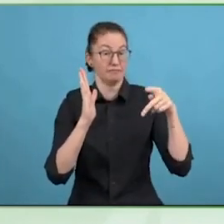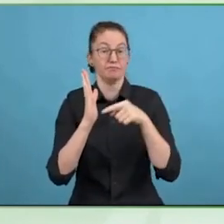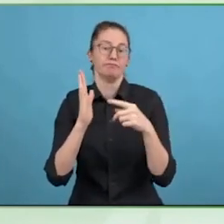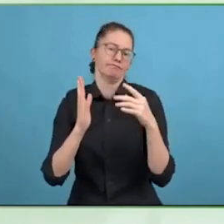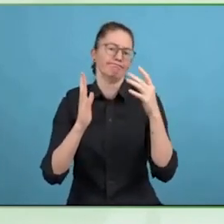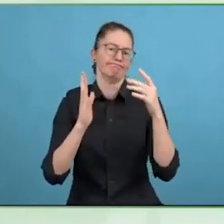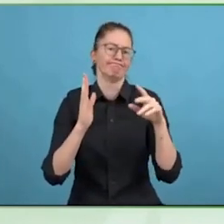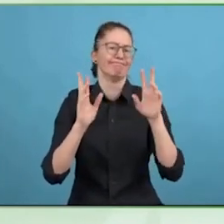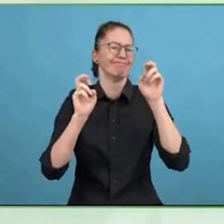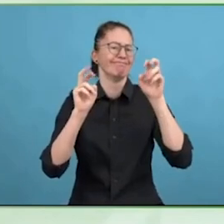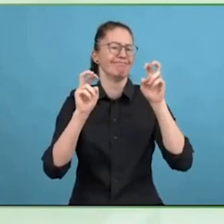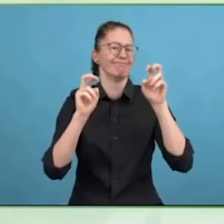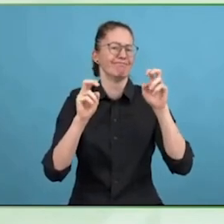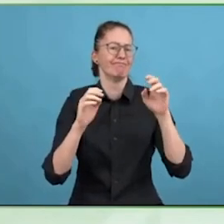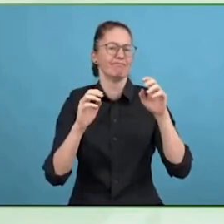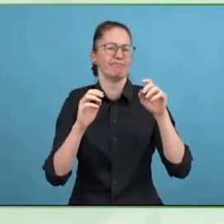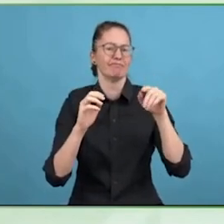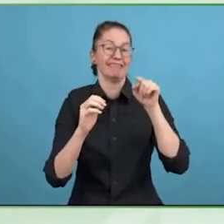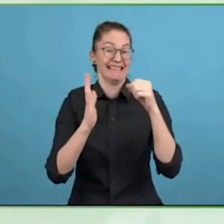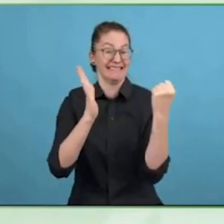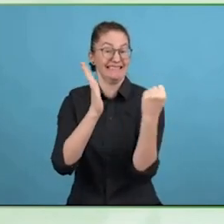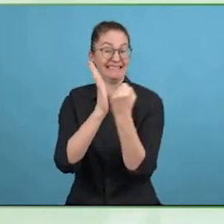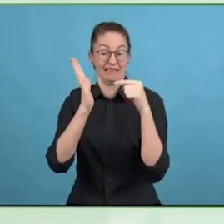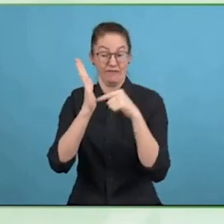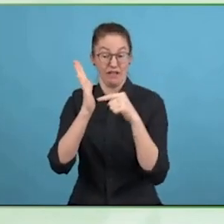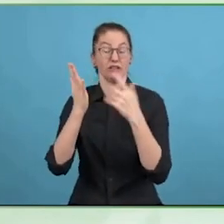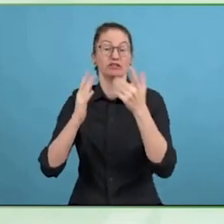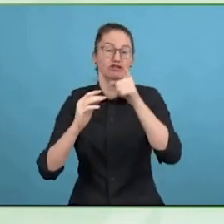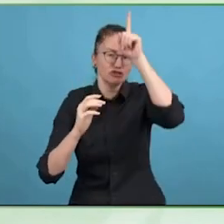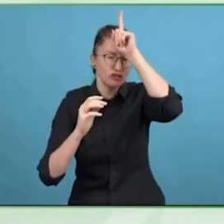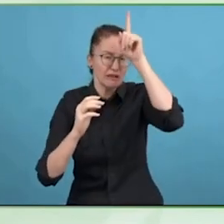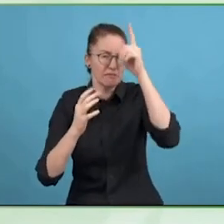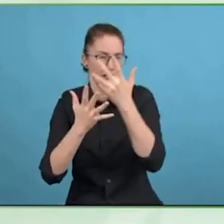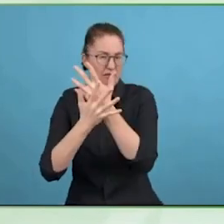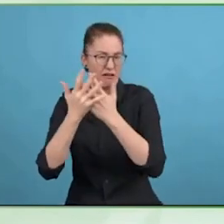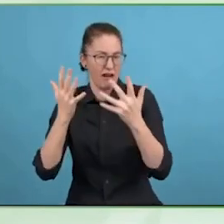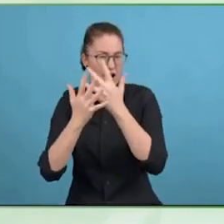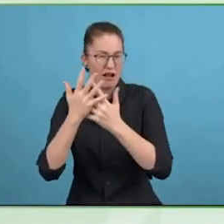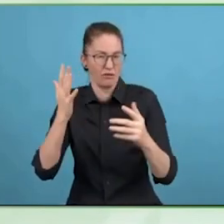So we have built a working group with the translation for the